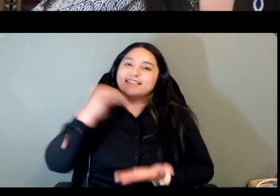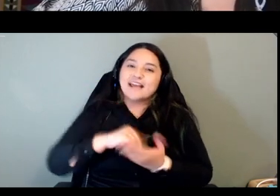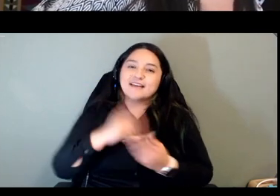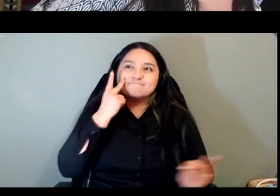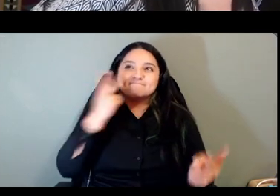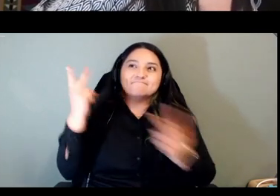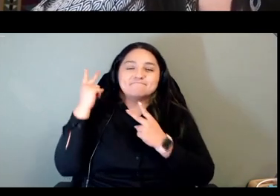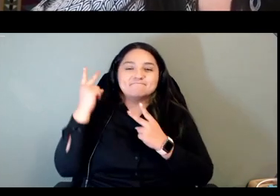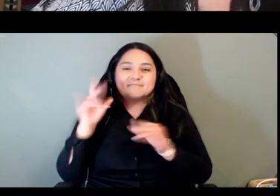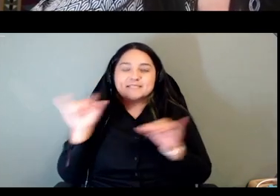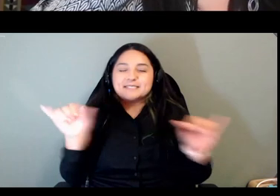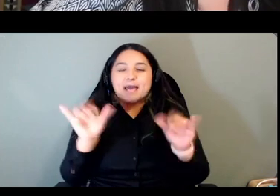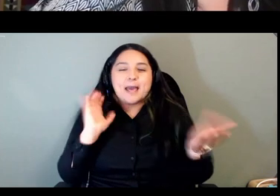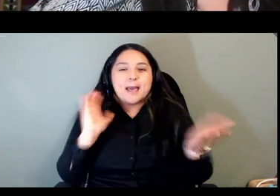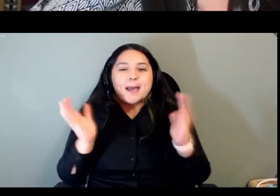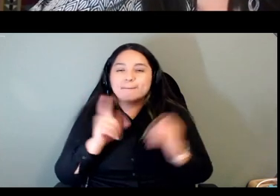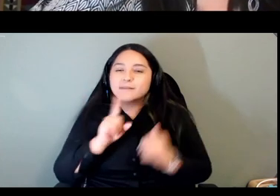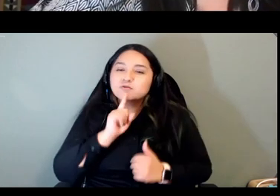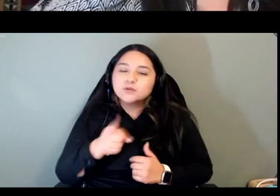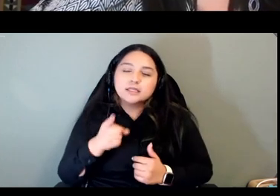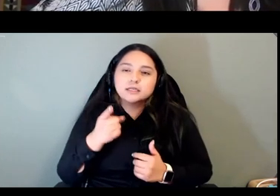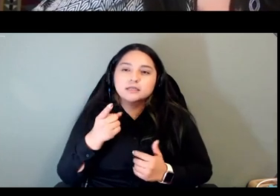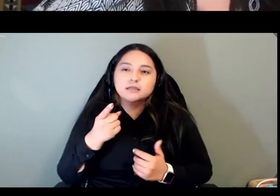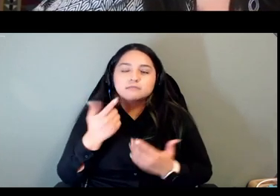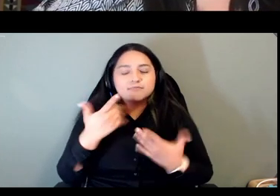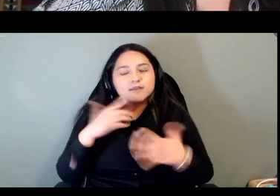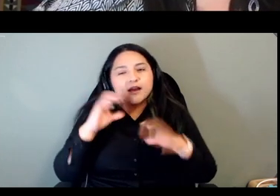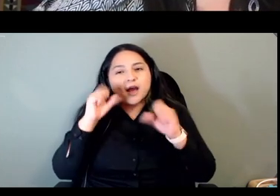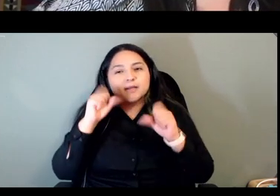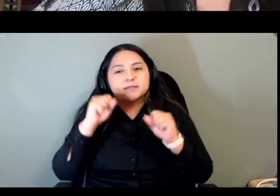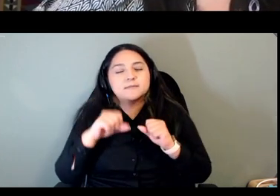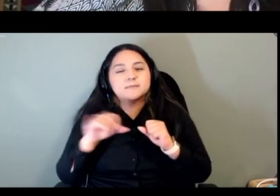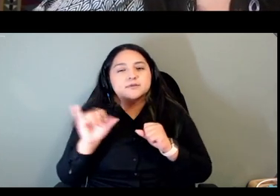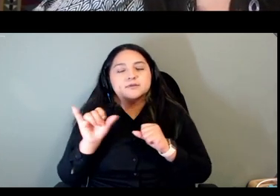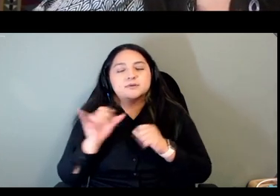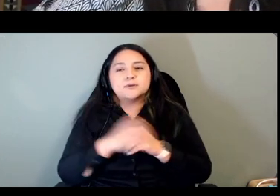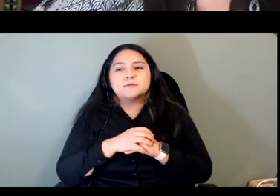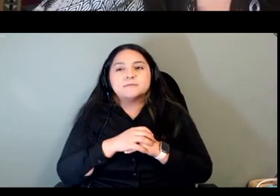here in ada it's really it's pretty awesome and they're really they're like real overt